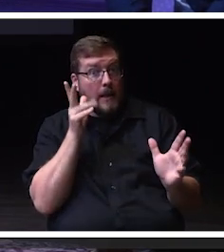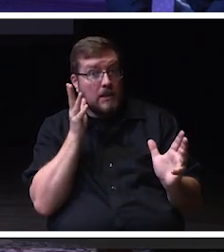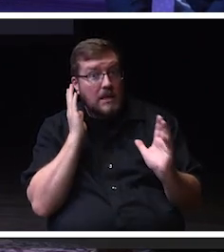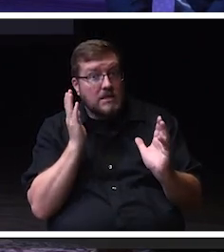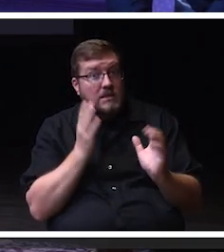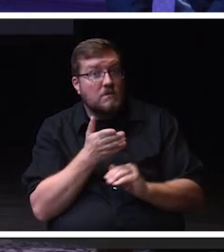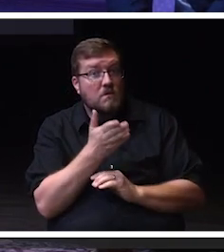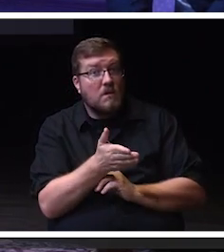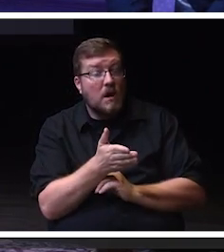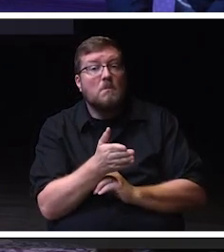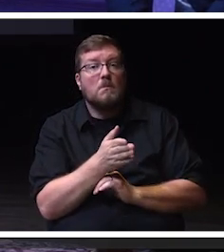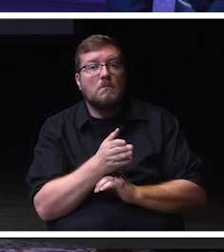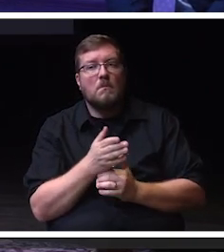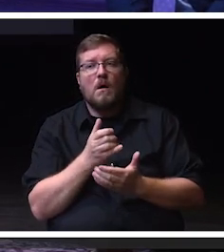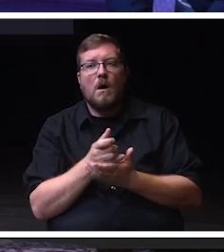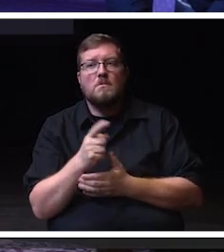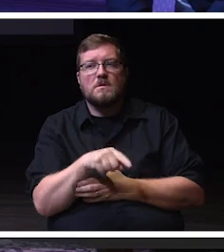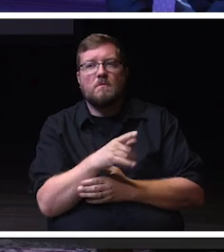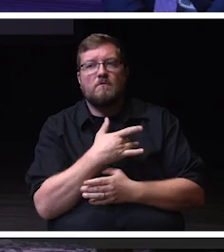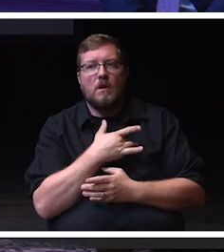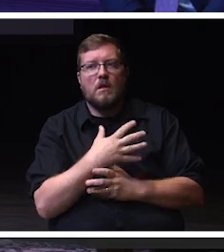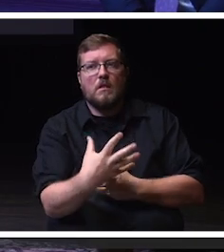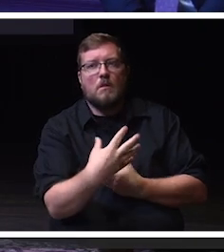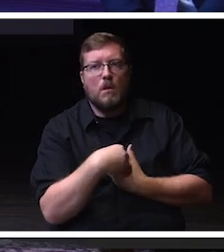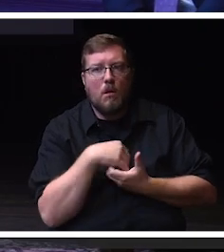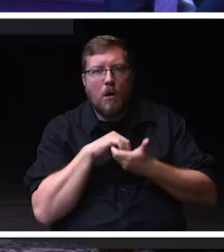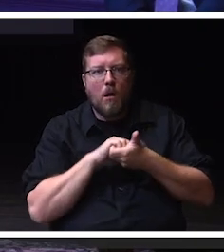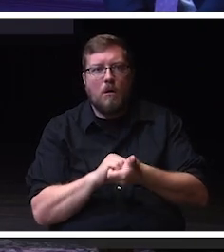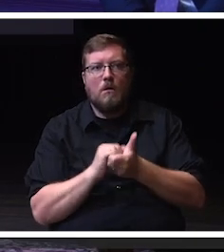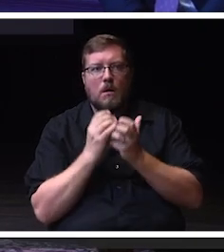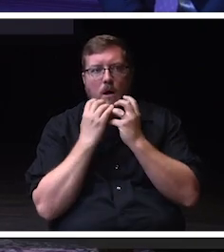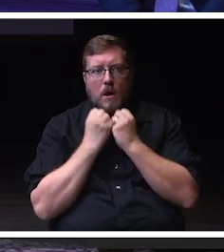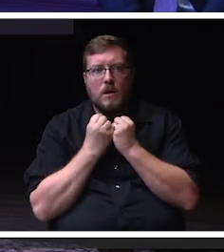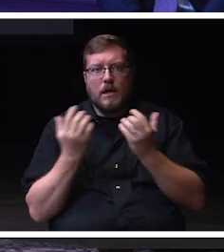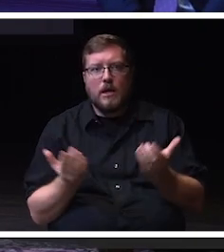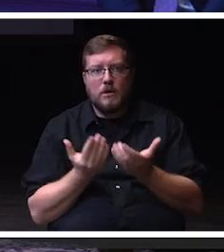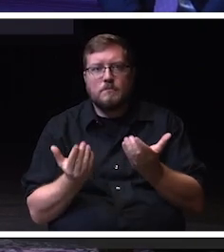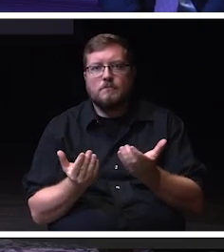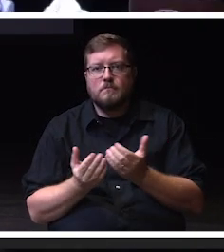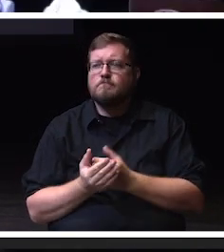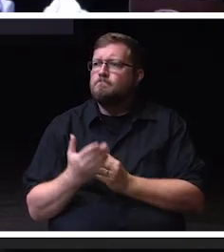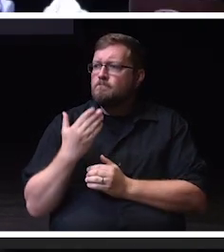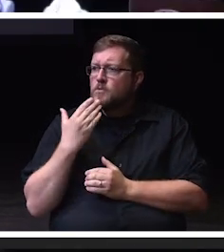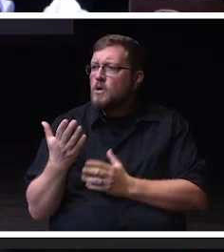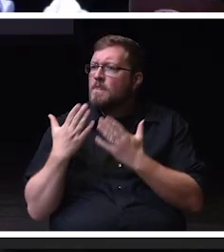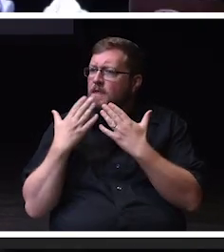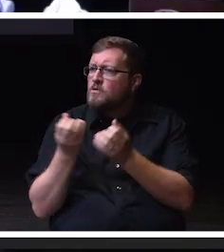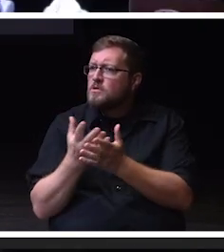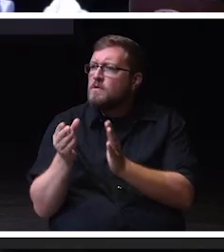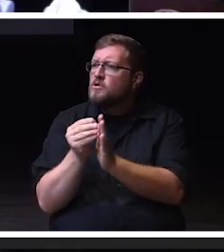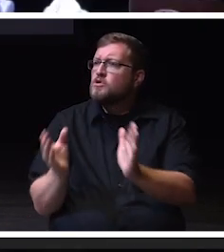And I mean, yeah. Good. Well, thank you, students, for who you are and what you do.